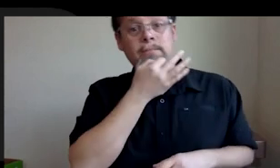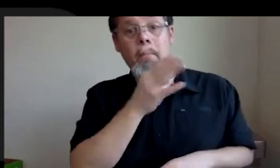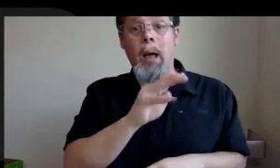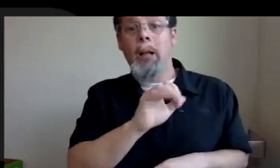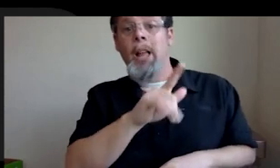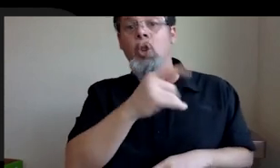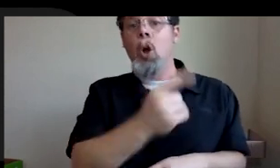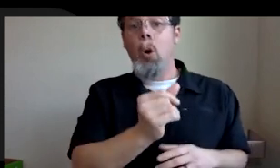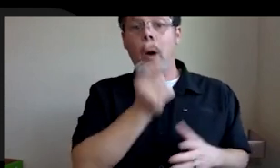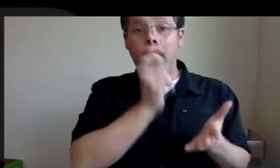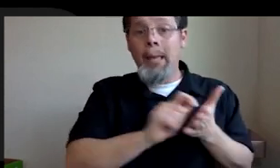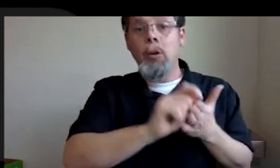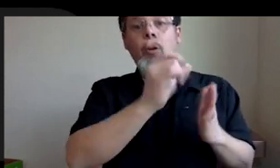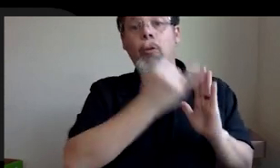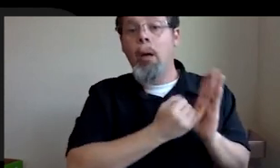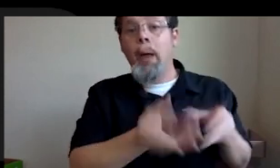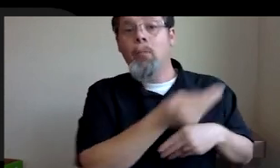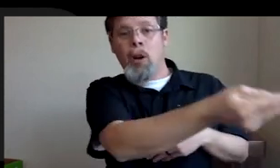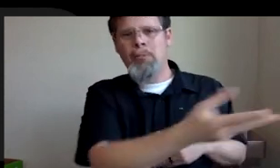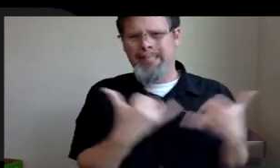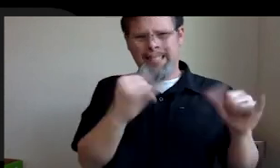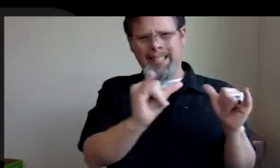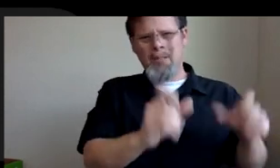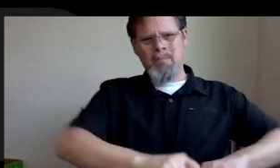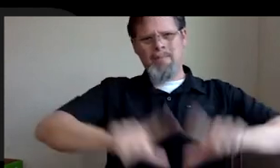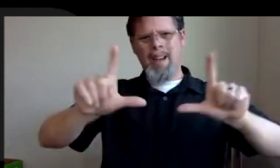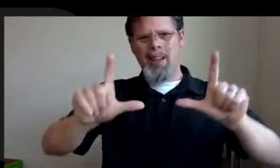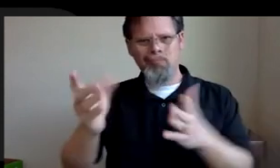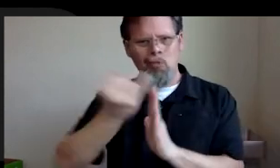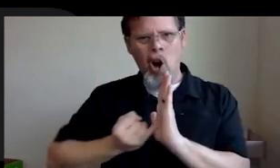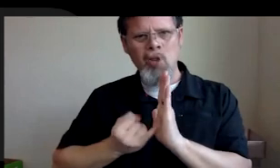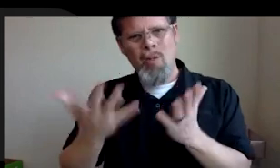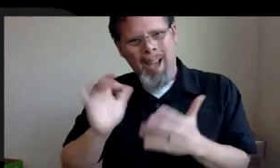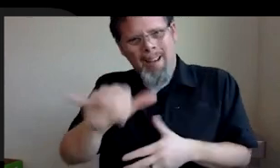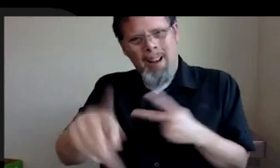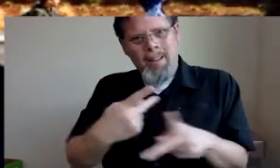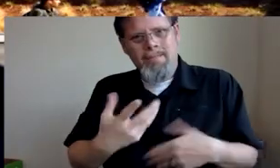And that's the goal, is to be at that level of confidence in yourself. That's fantastic, and just